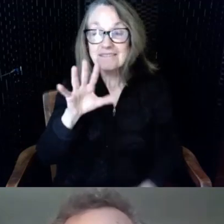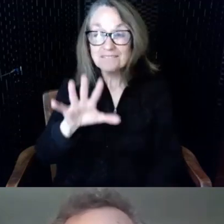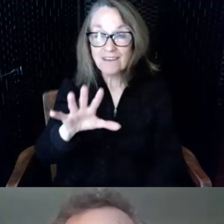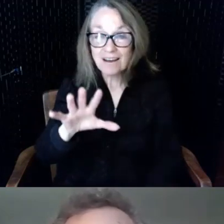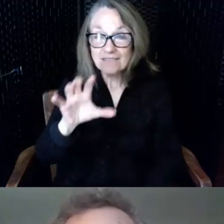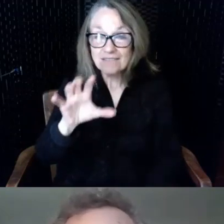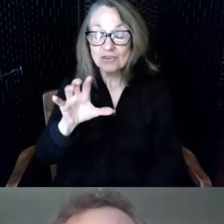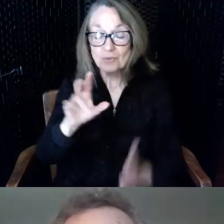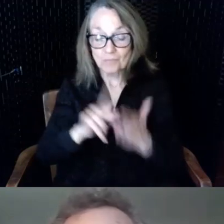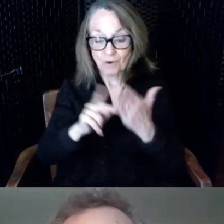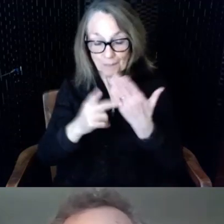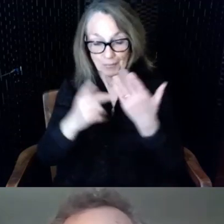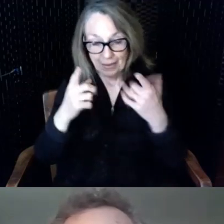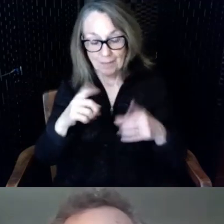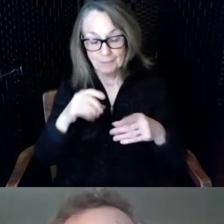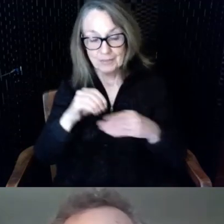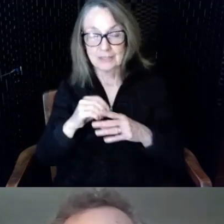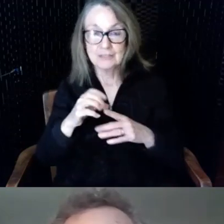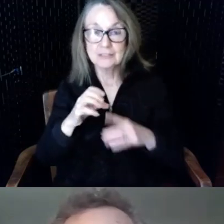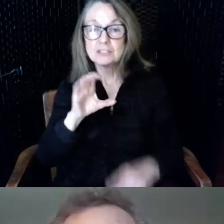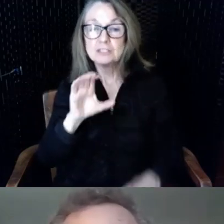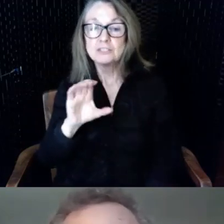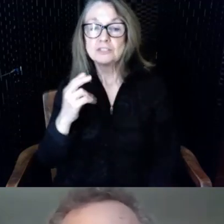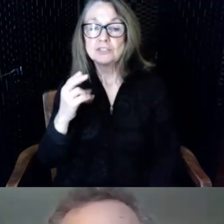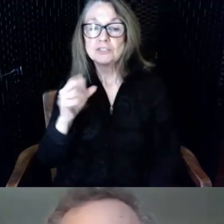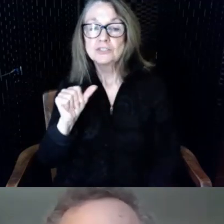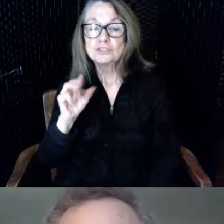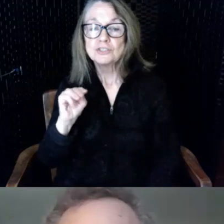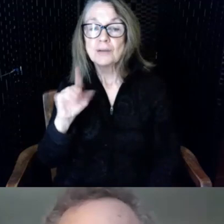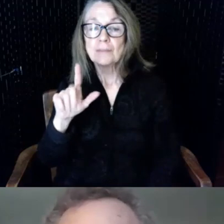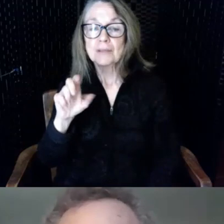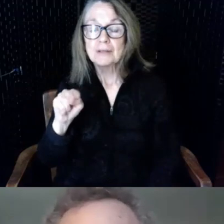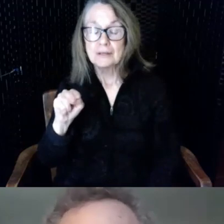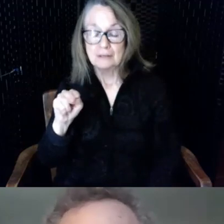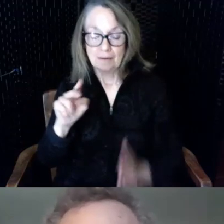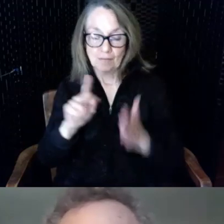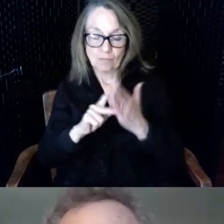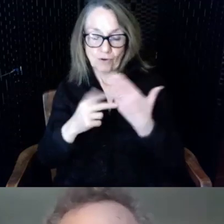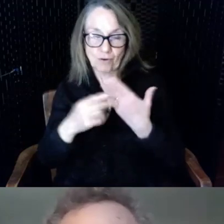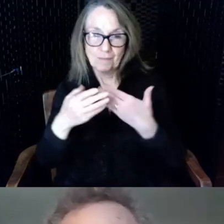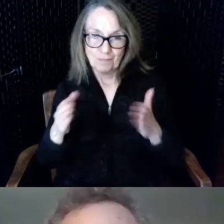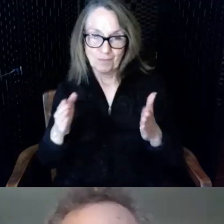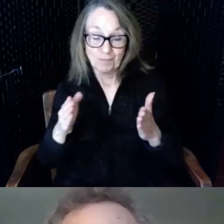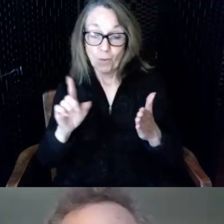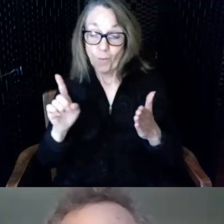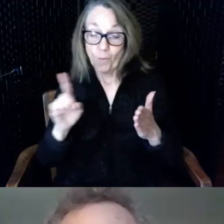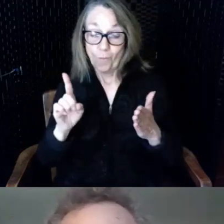the Chamblin program room which is the site of our hearing loop these programs